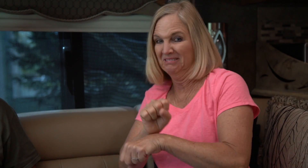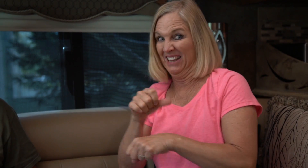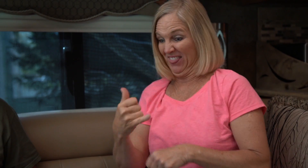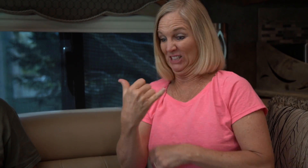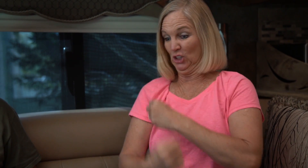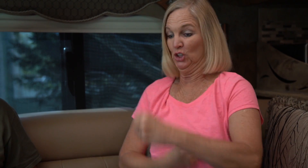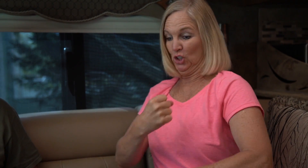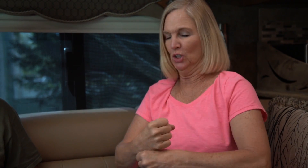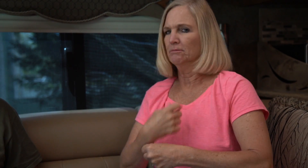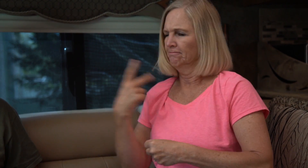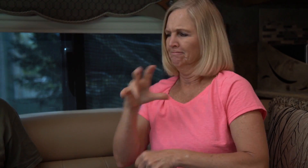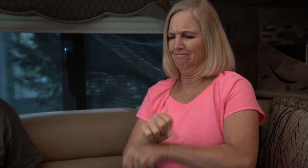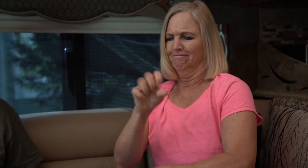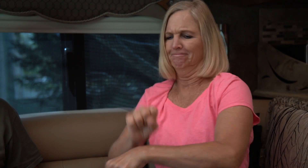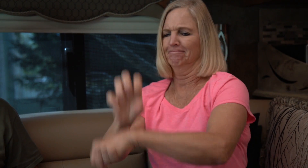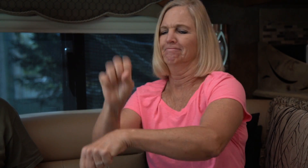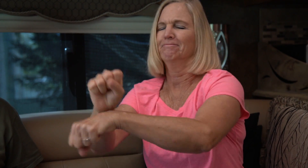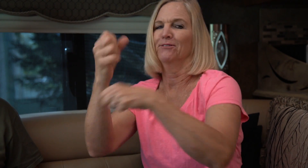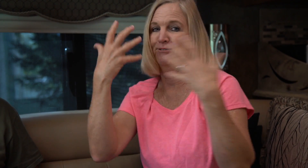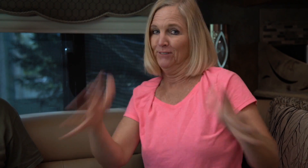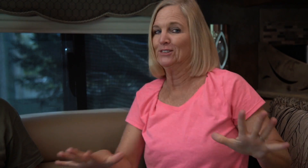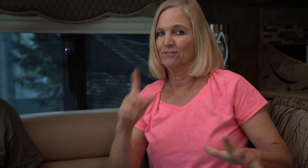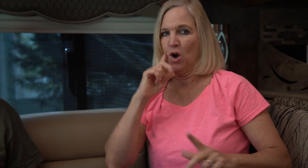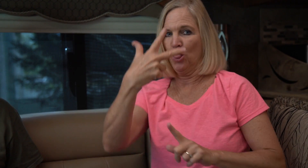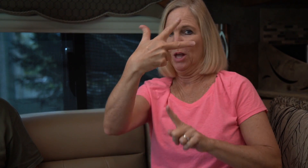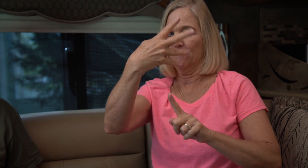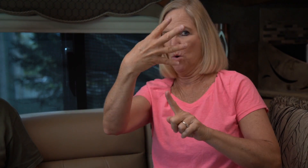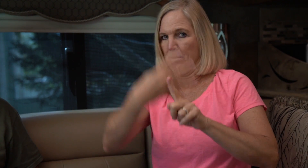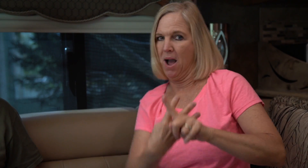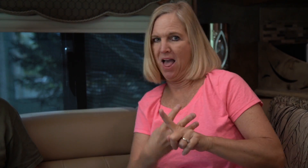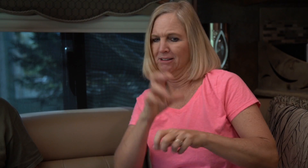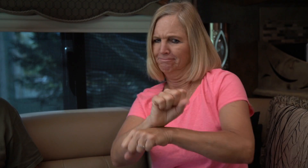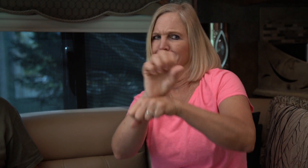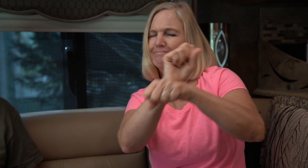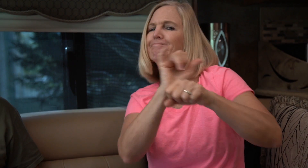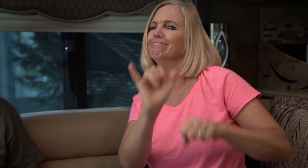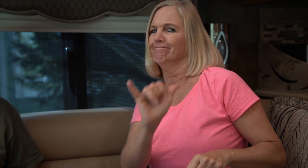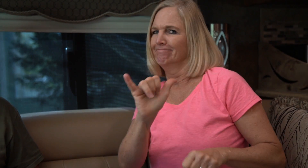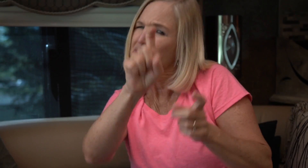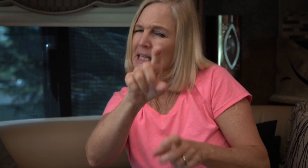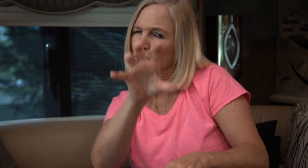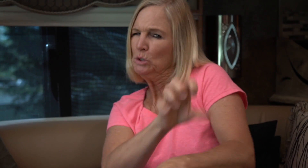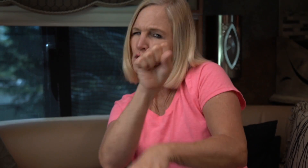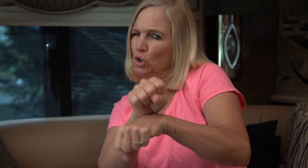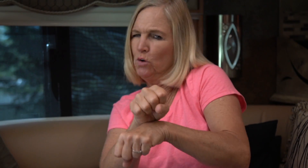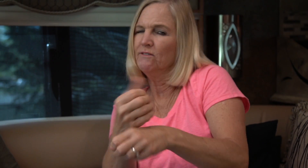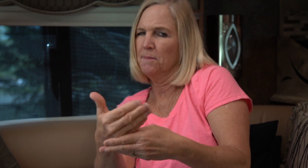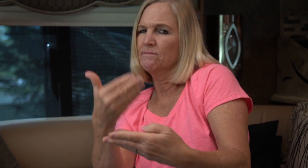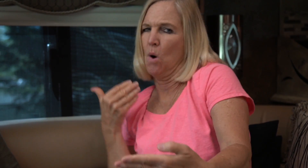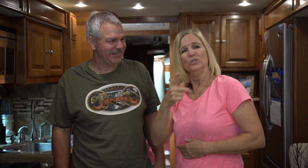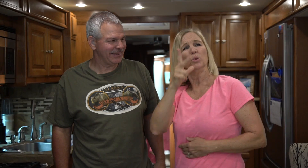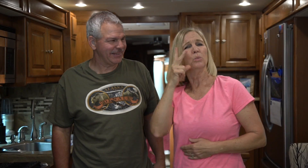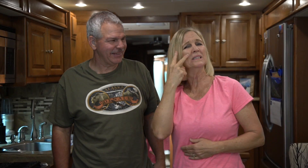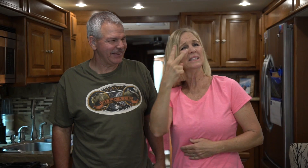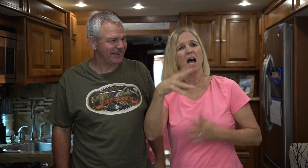This year, we've set up reservations for the next 3, 4 months. You must reserve beforehand!